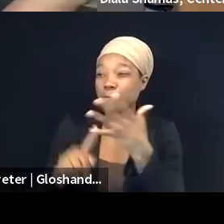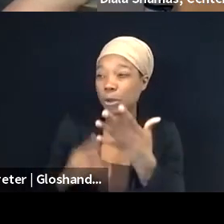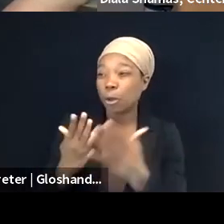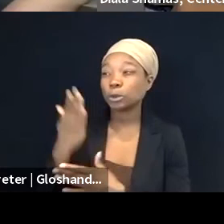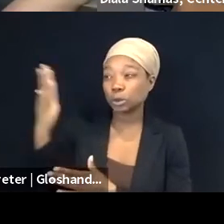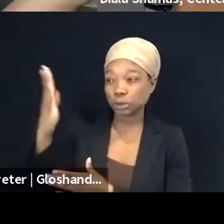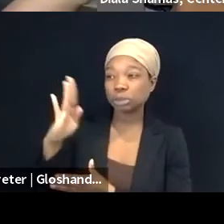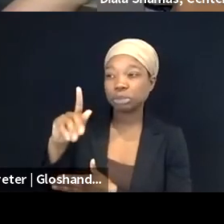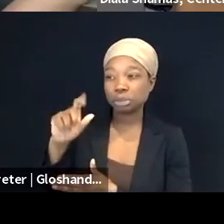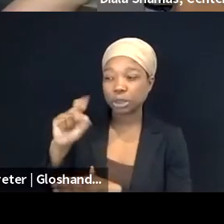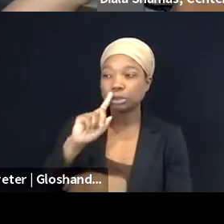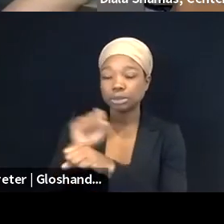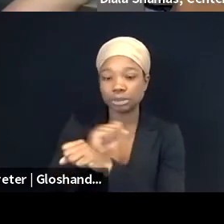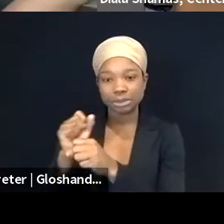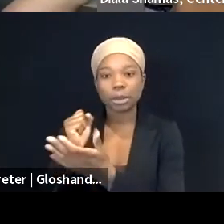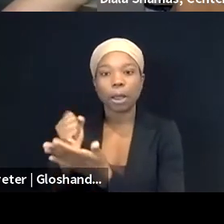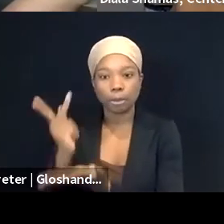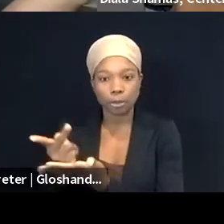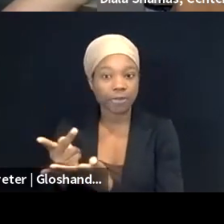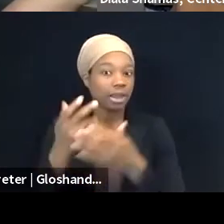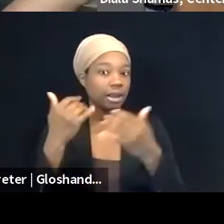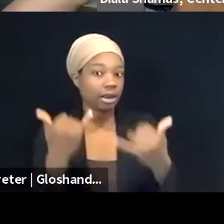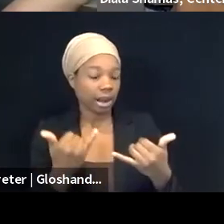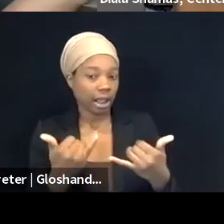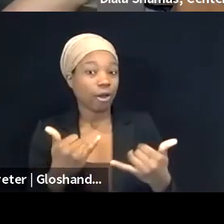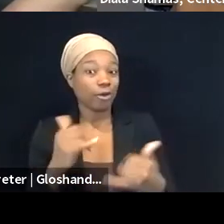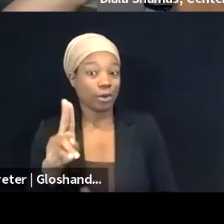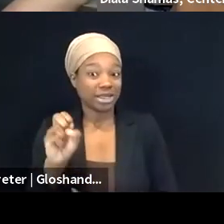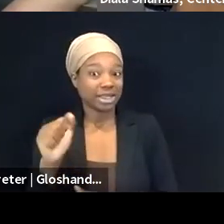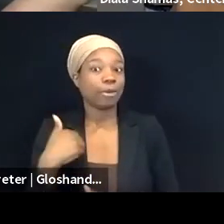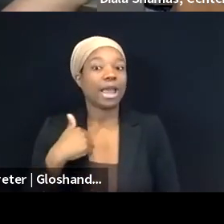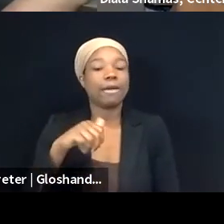we have 31 states with bills in effect, which is kind of nuts, right?